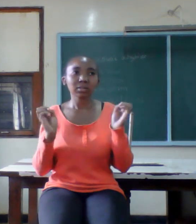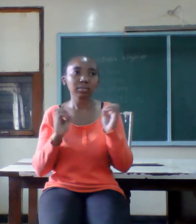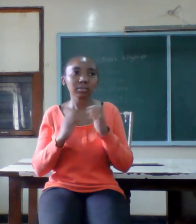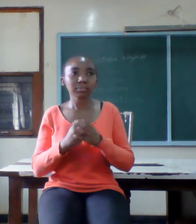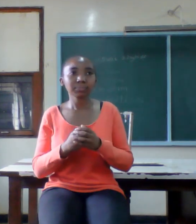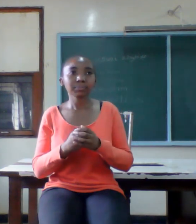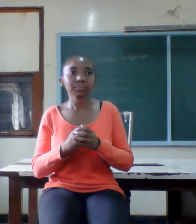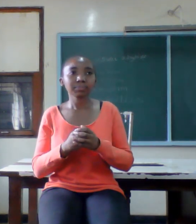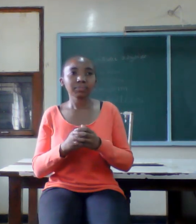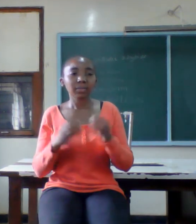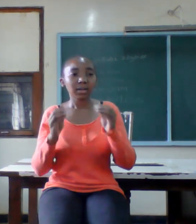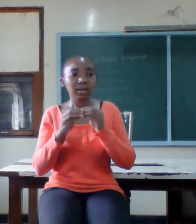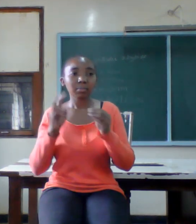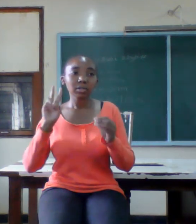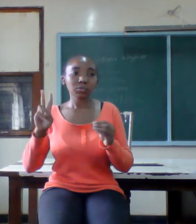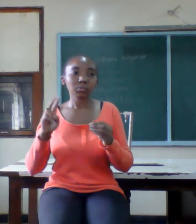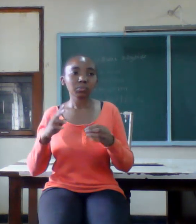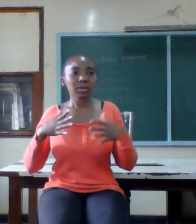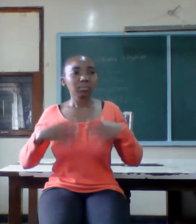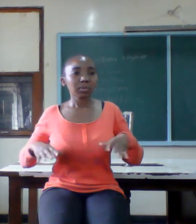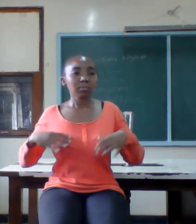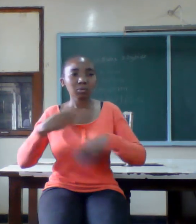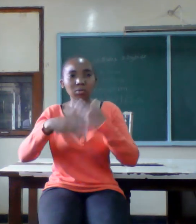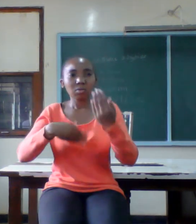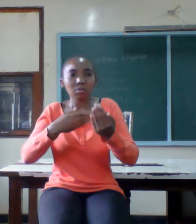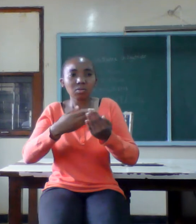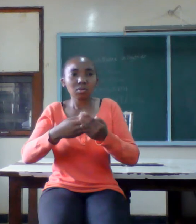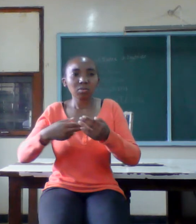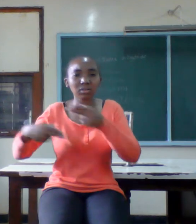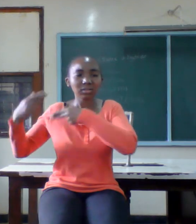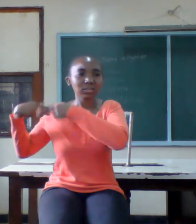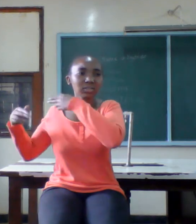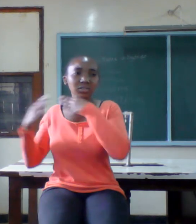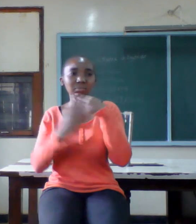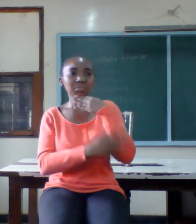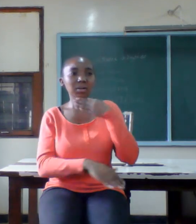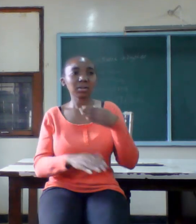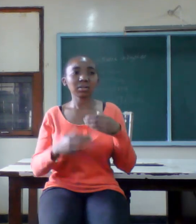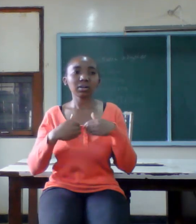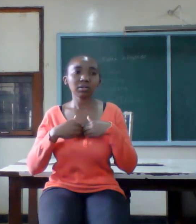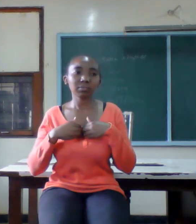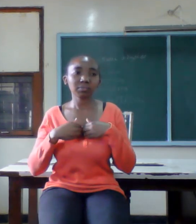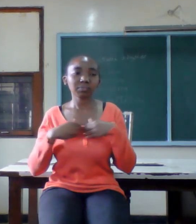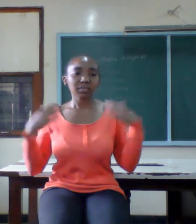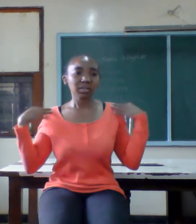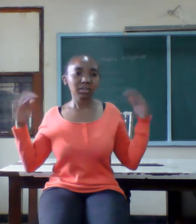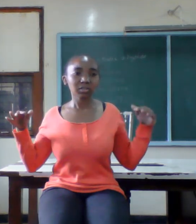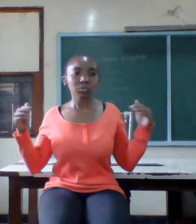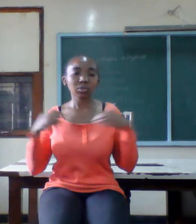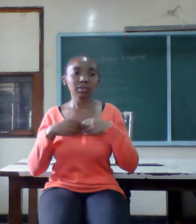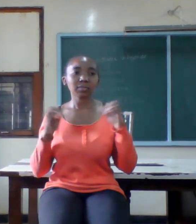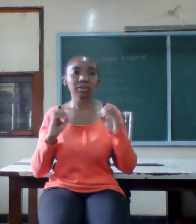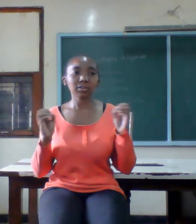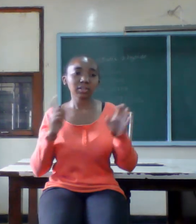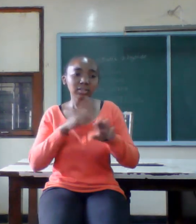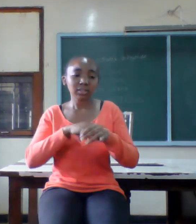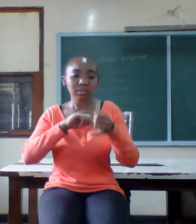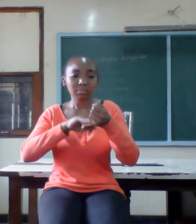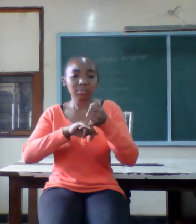everyone has a dark history no one is an angel when you get married or you want to get married